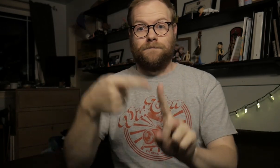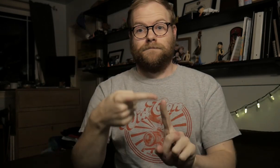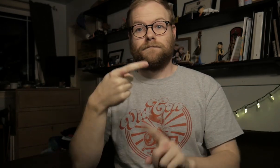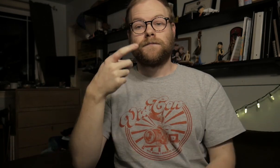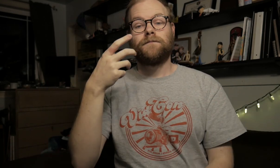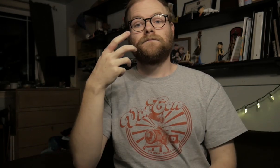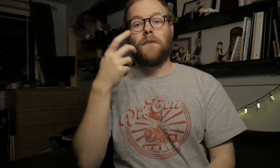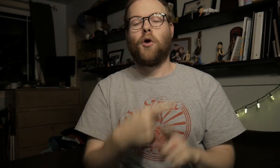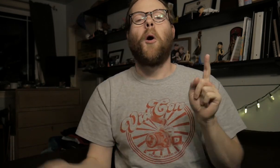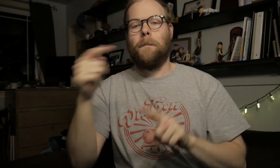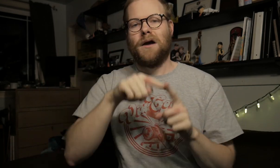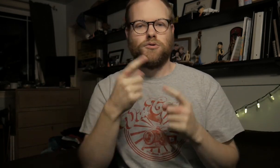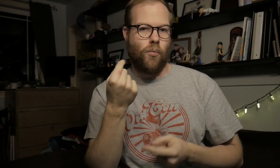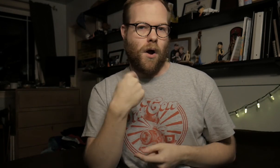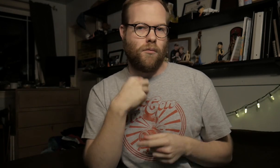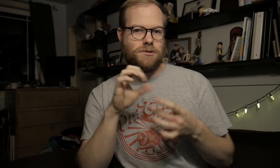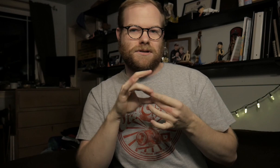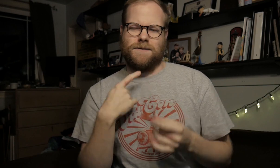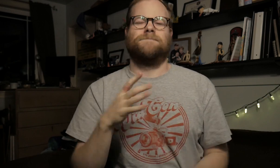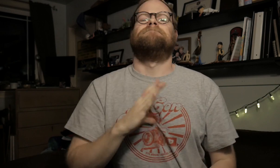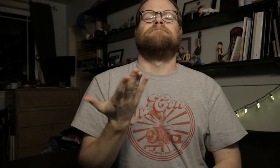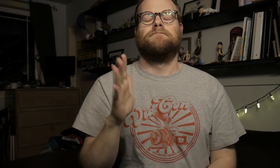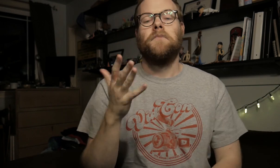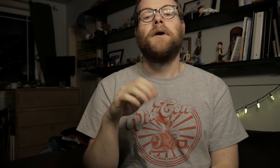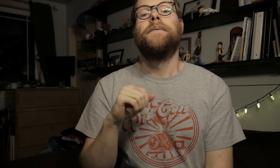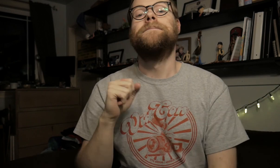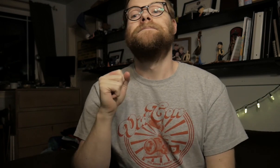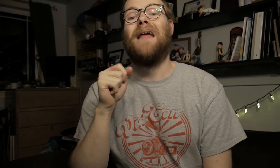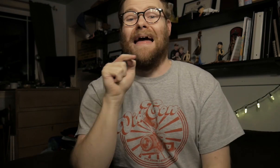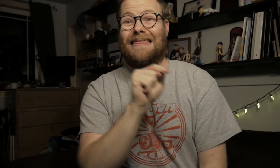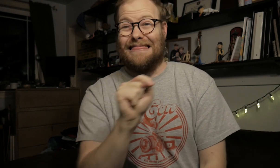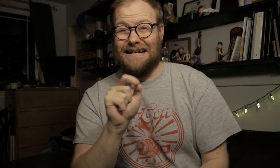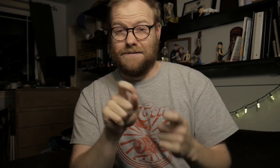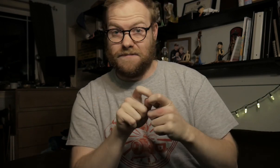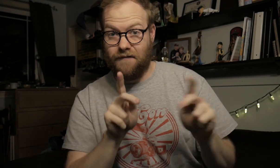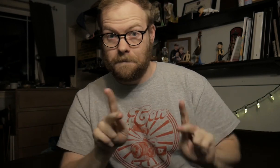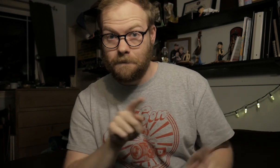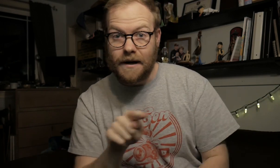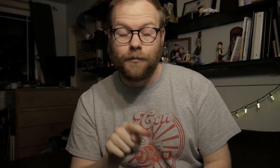The point... Going back to what I was saying, I get annoyed. These specific people.